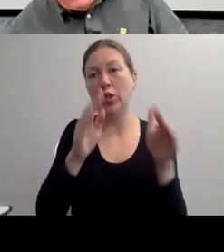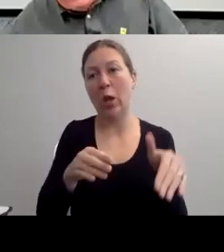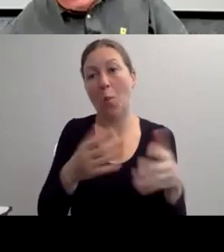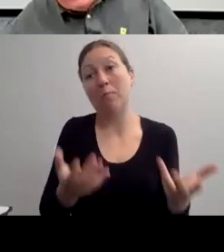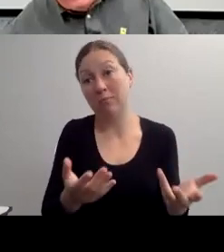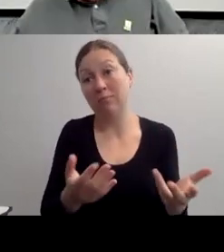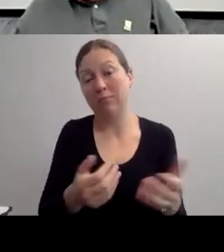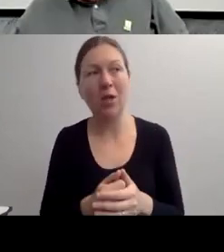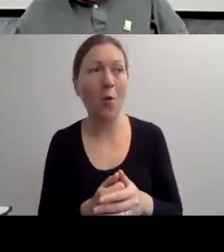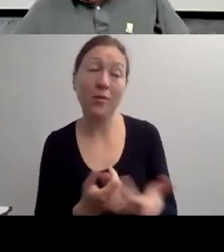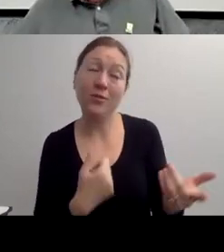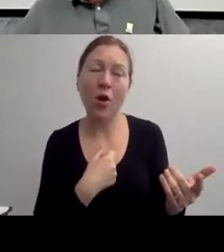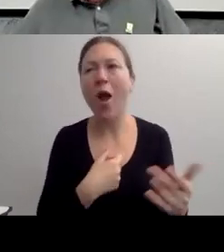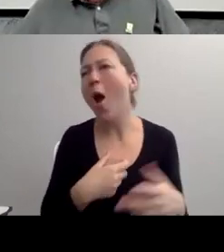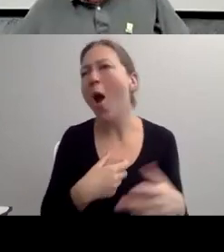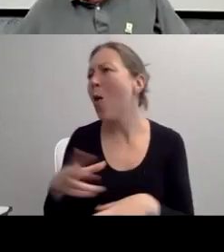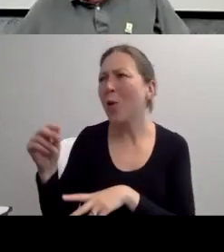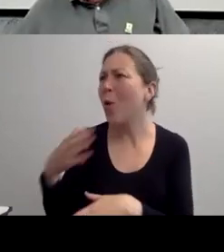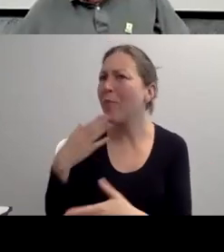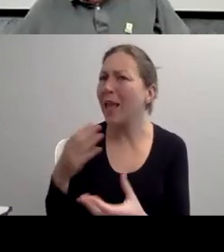VERSUS THE SOCIAL MODEL OF DISABILITY.